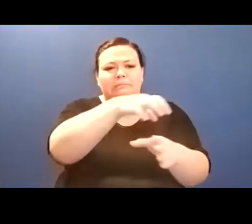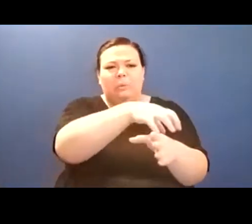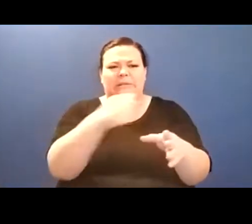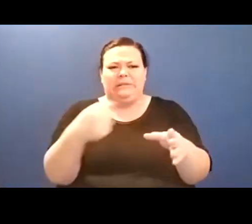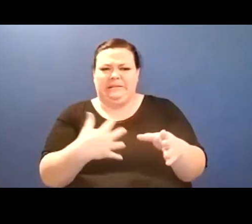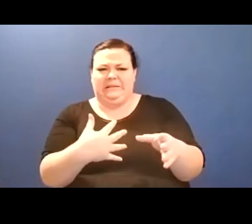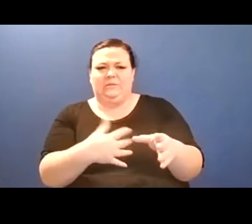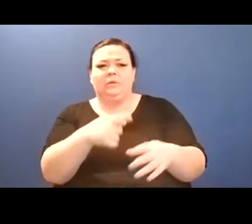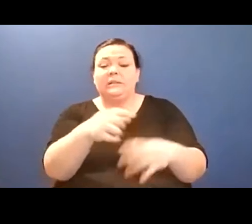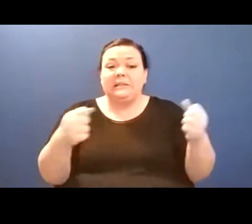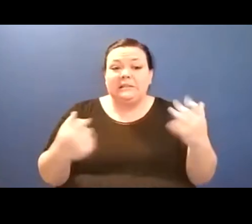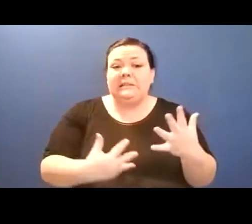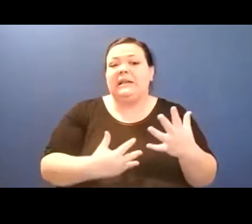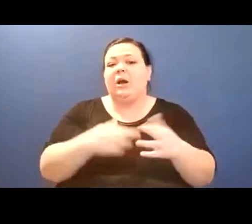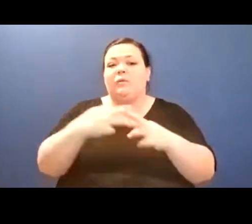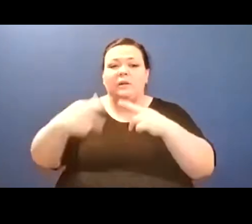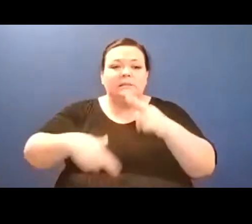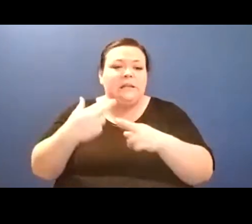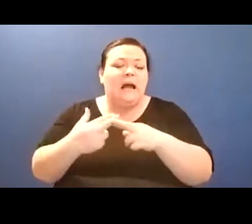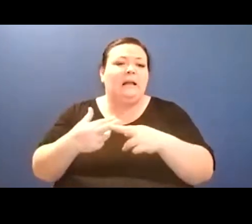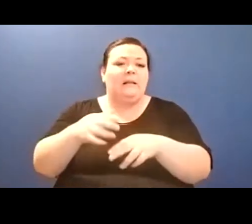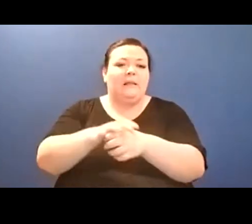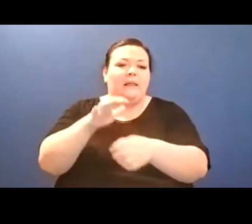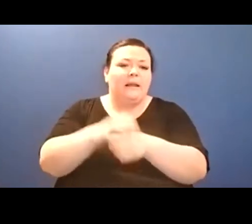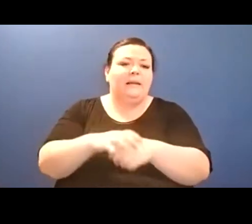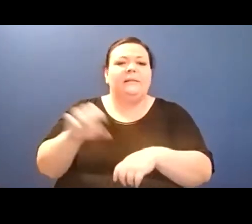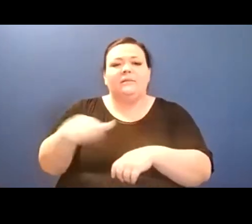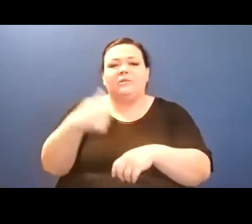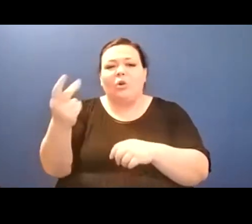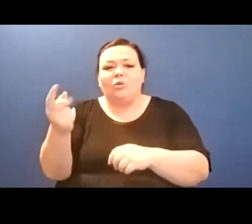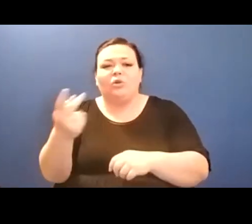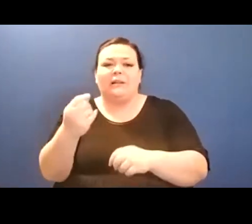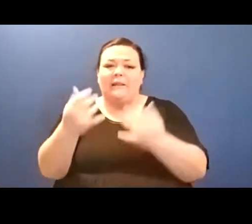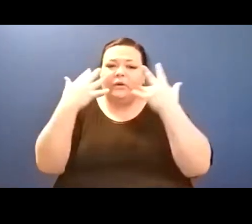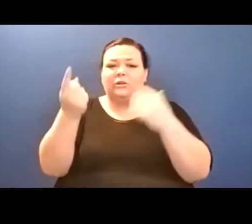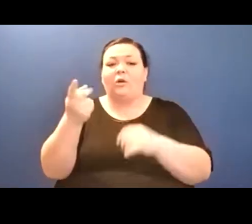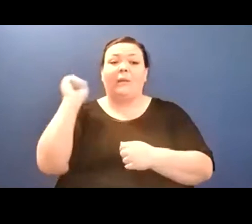afraid of life's normalities,/ how i always wonder when someone tells me they are going to the store/